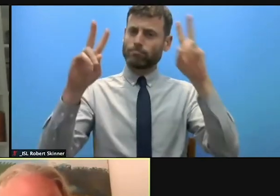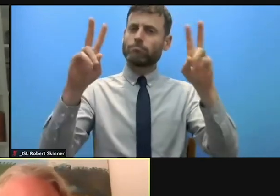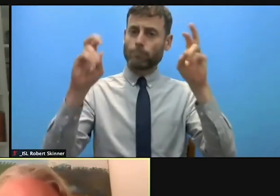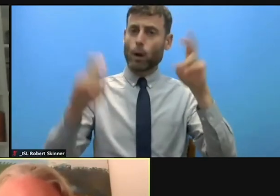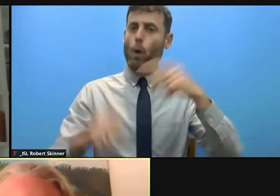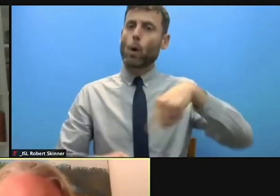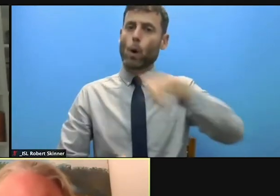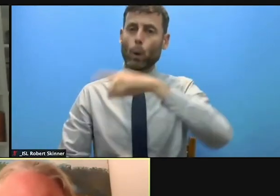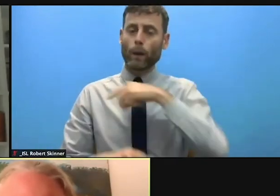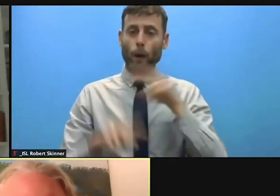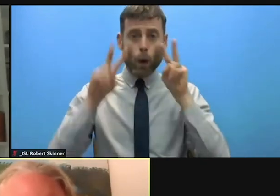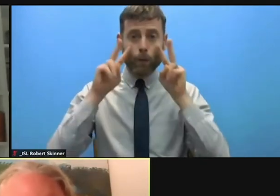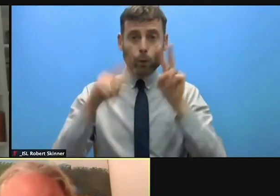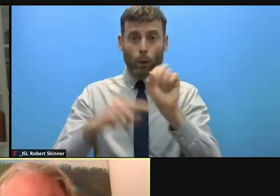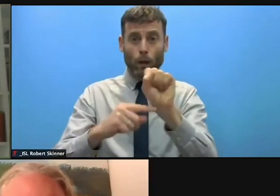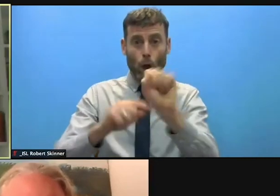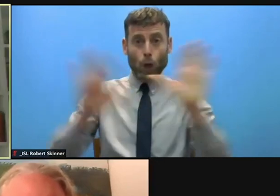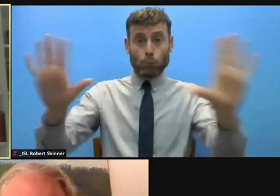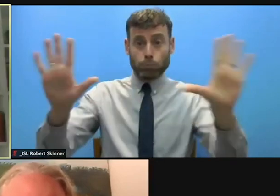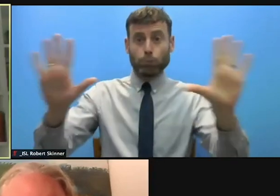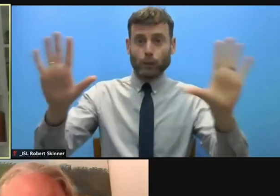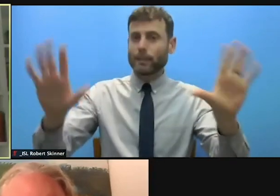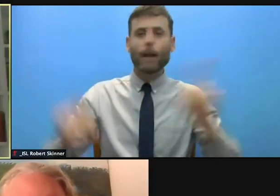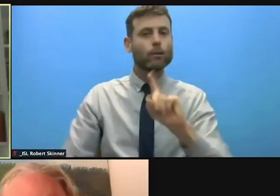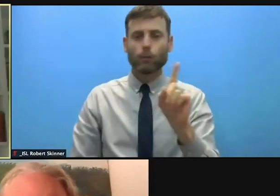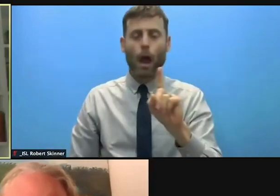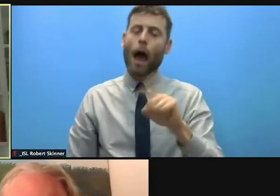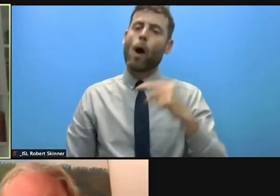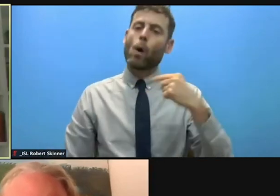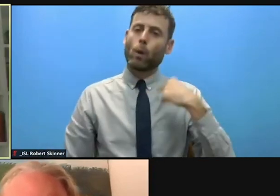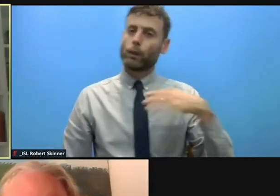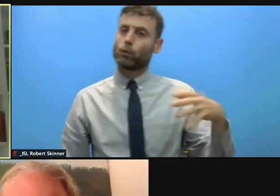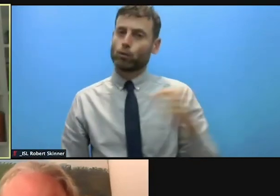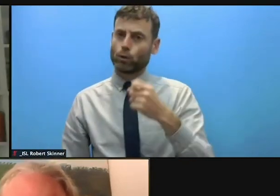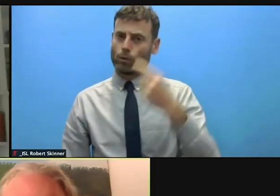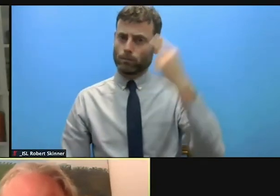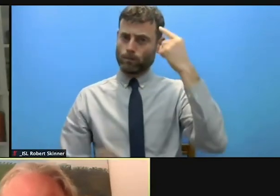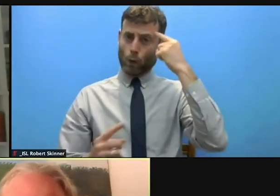if I could just give one example, is that we need to carry out the more